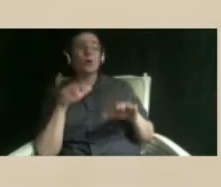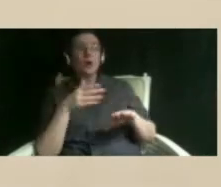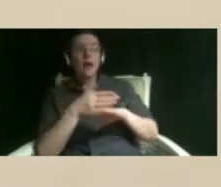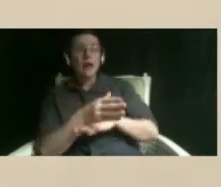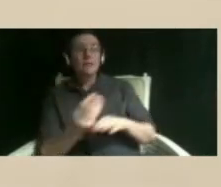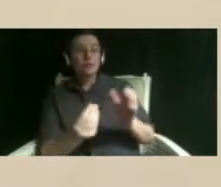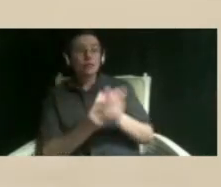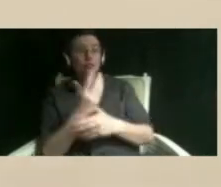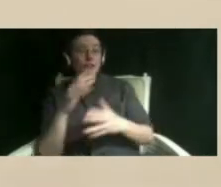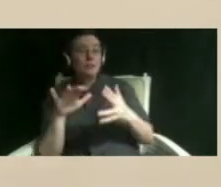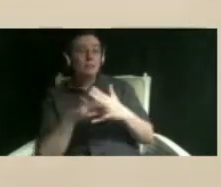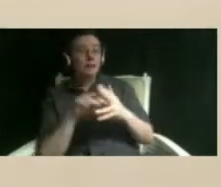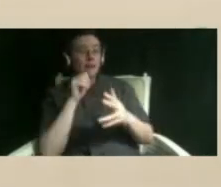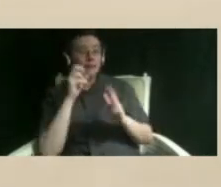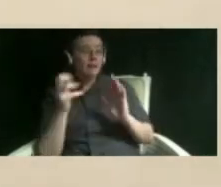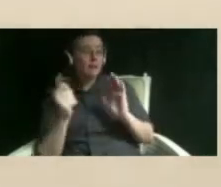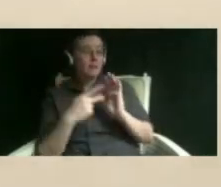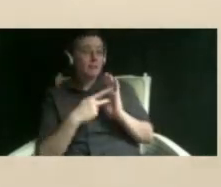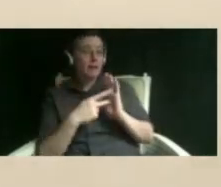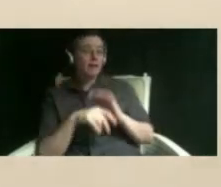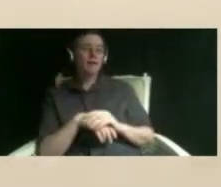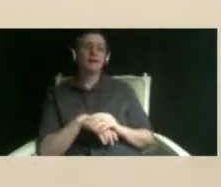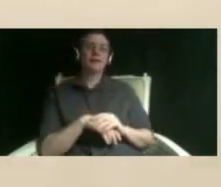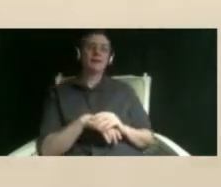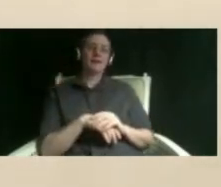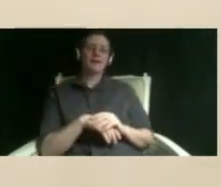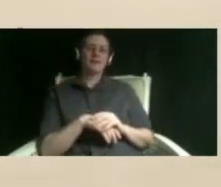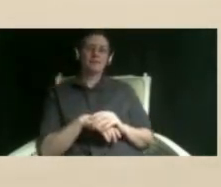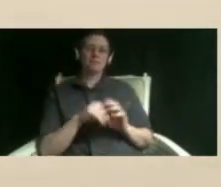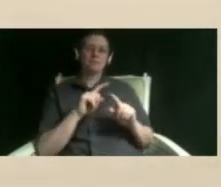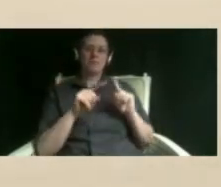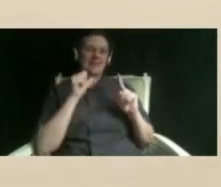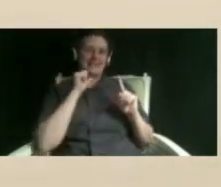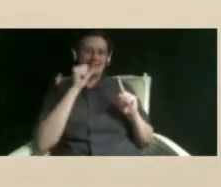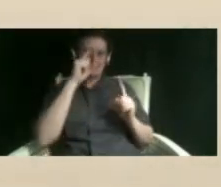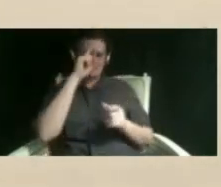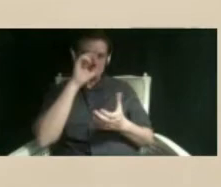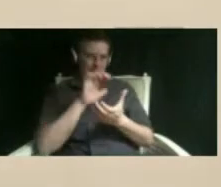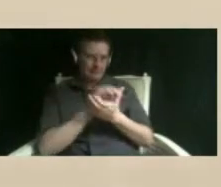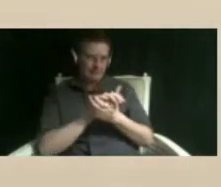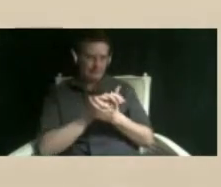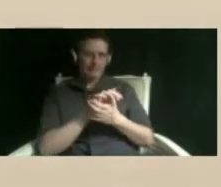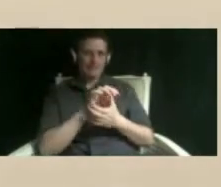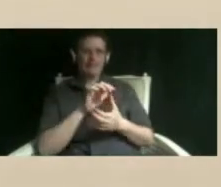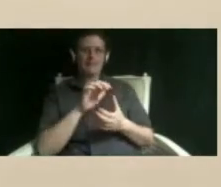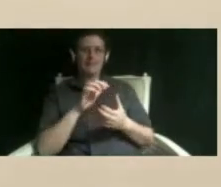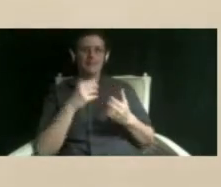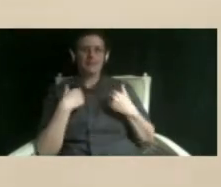we wouldn't be coming back and i didn't actually believe it because i was having a hard time um